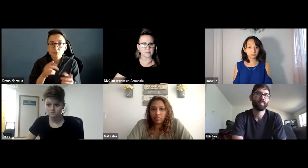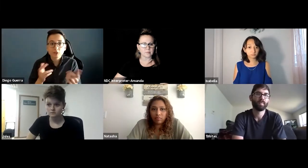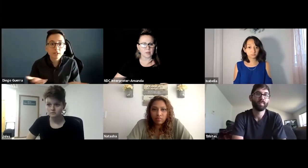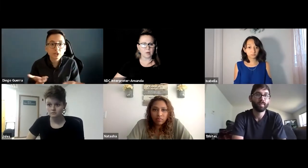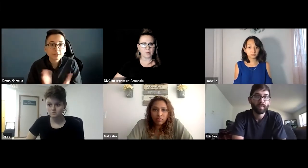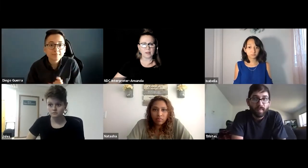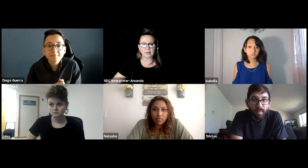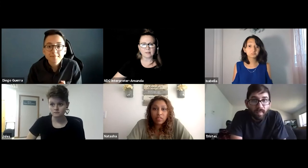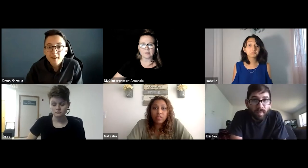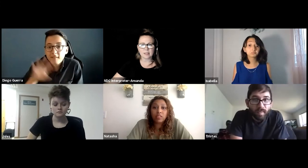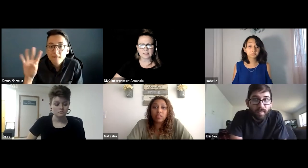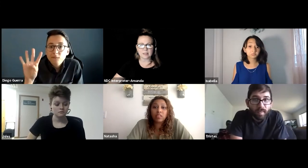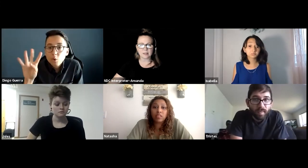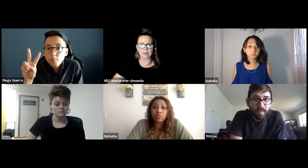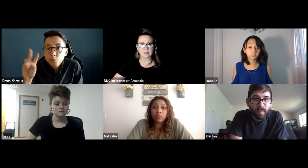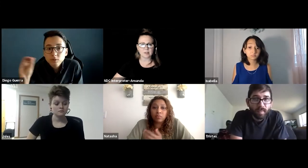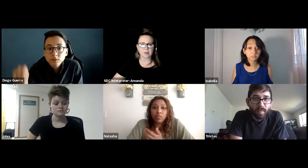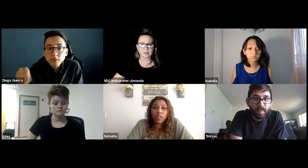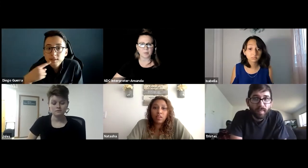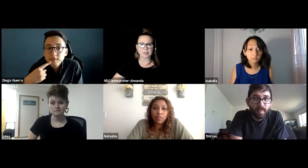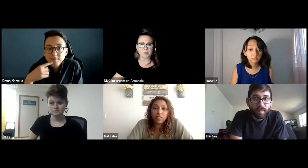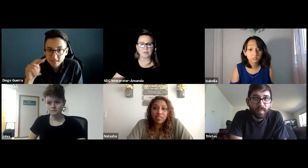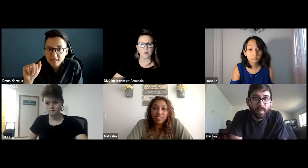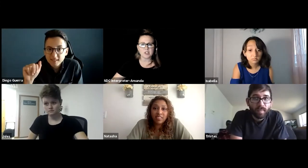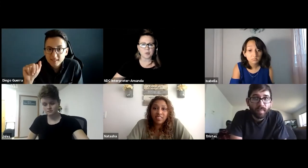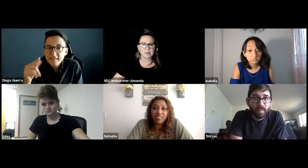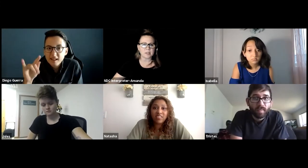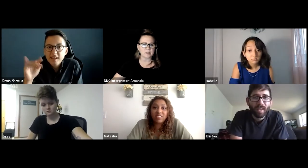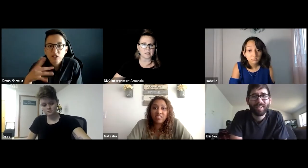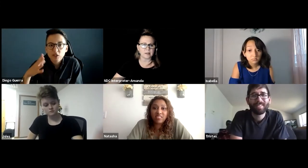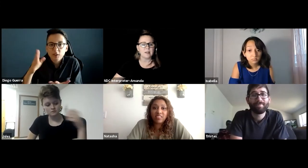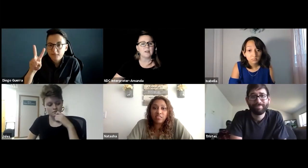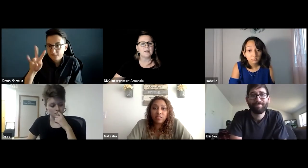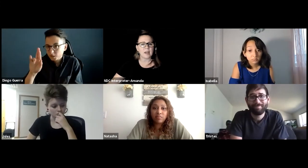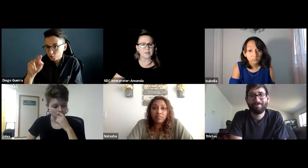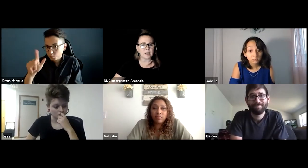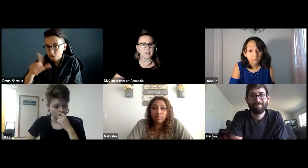All right. Lets see the answers here the responses, 42% said navigating